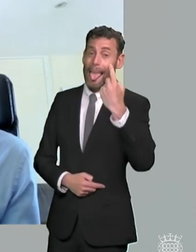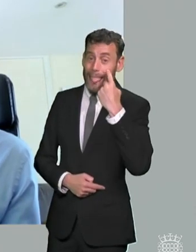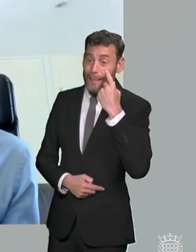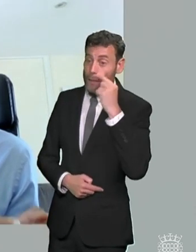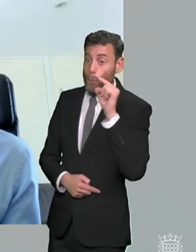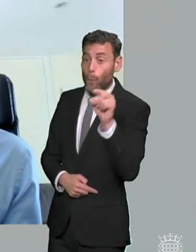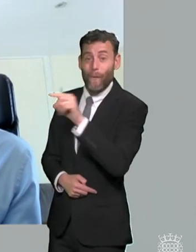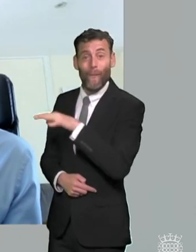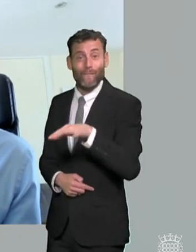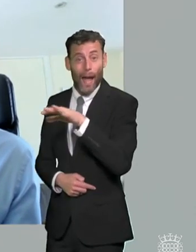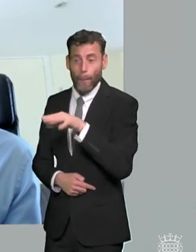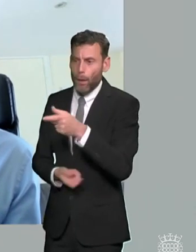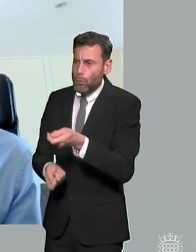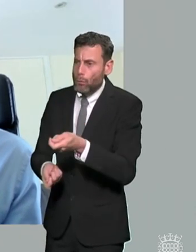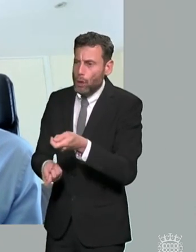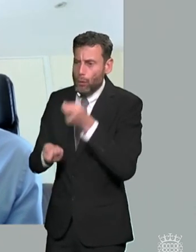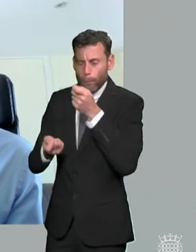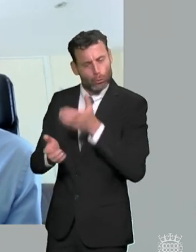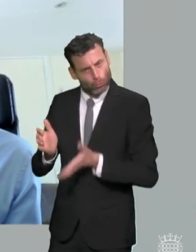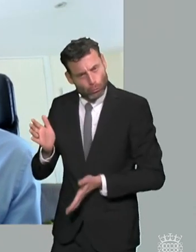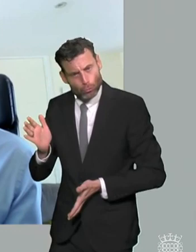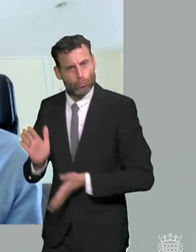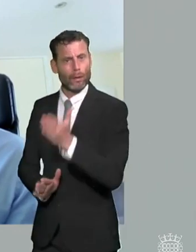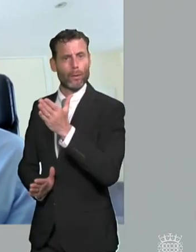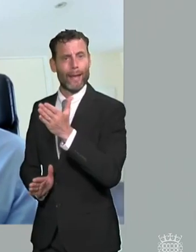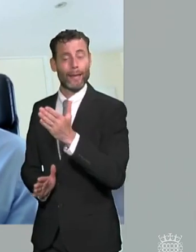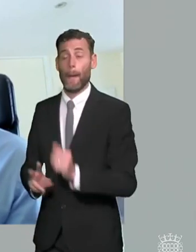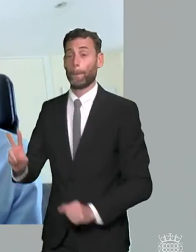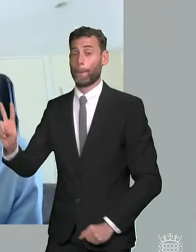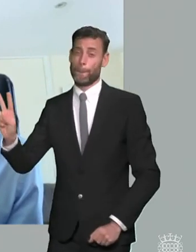parents we we all as parents know our children better than anybody else and when they're a